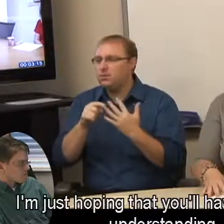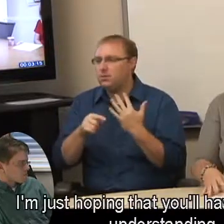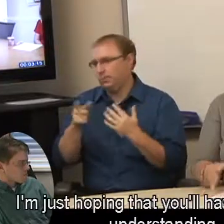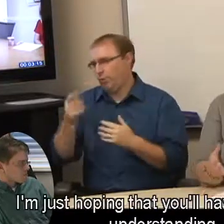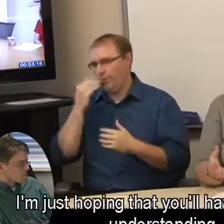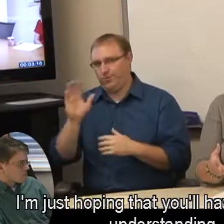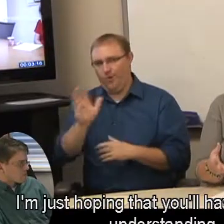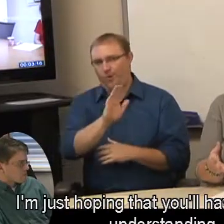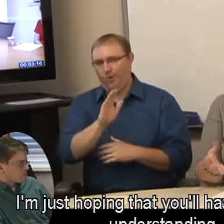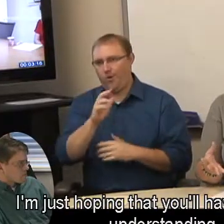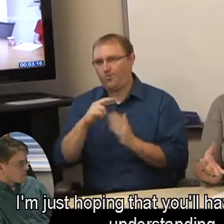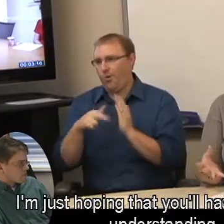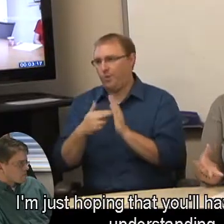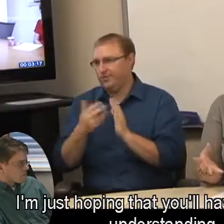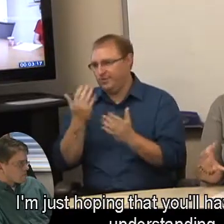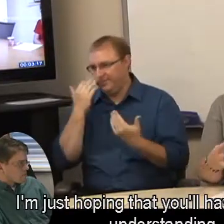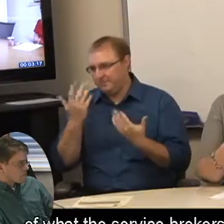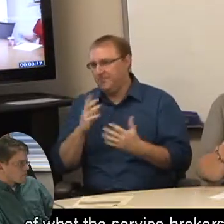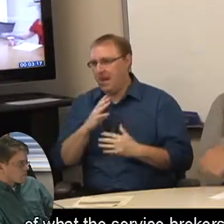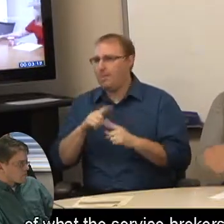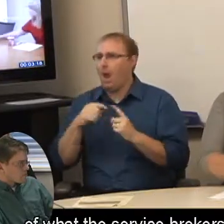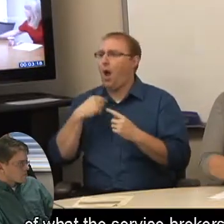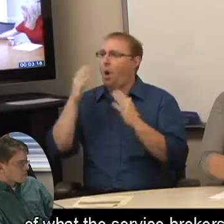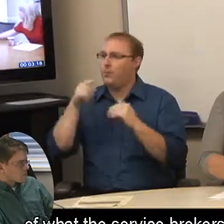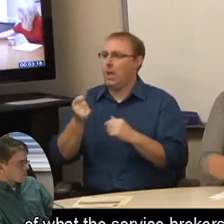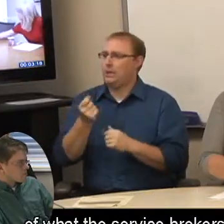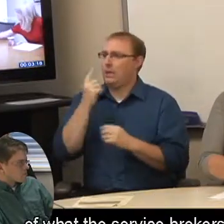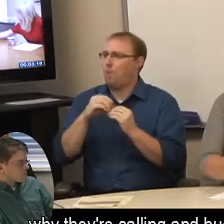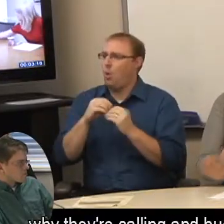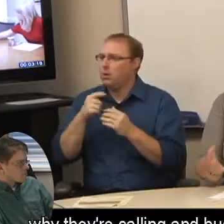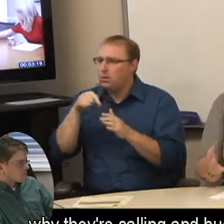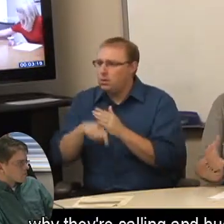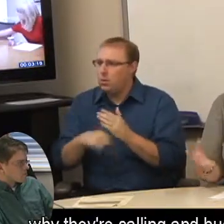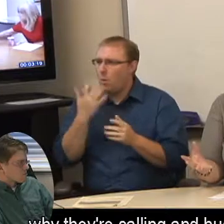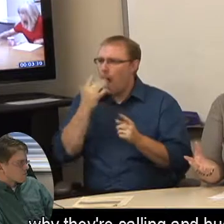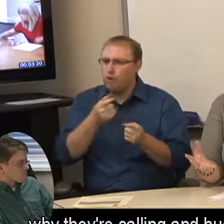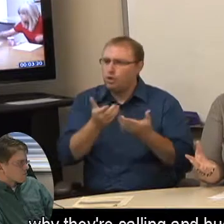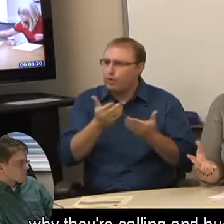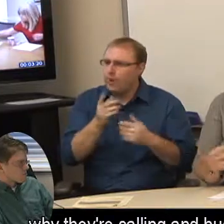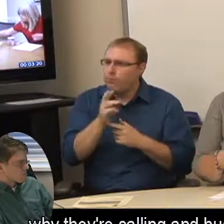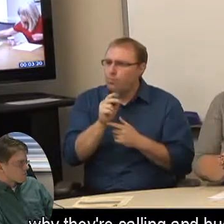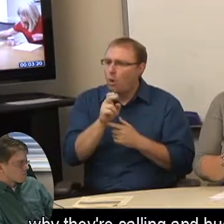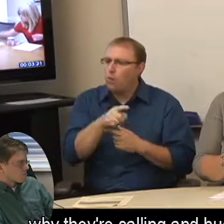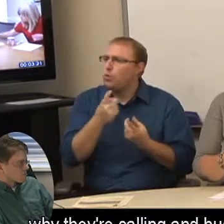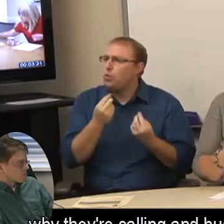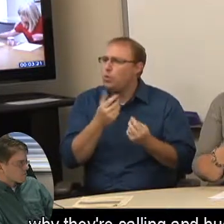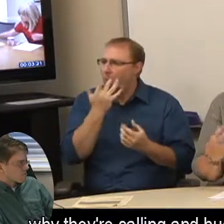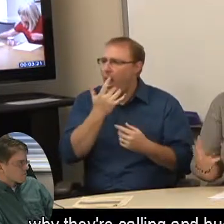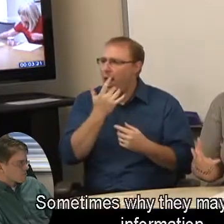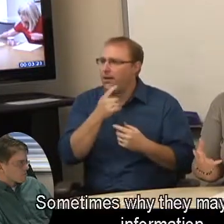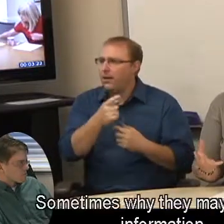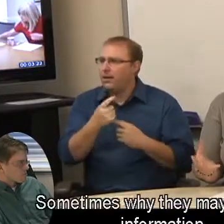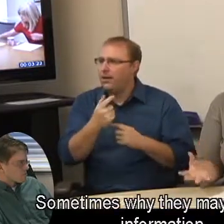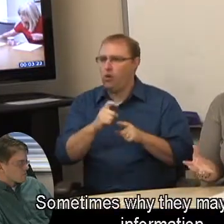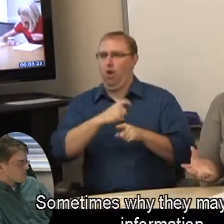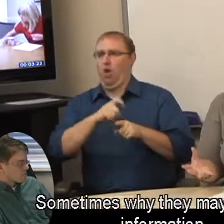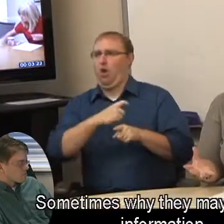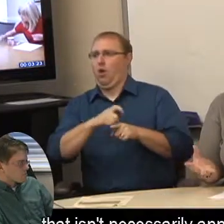I'm just hoping that you'll have a greater understanding of what the service brokers are doing, why they're calling and bugging you. Sometimes why they may demand information